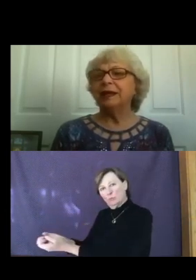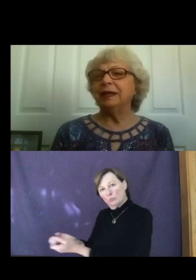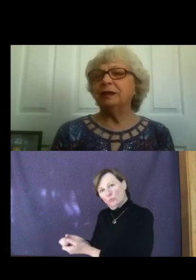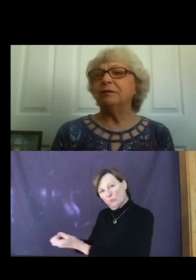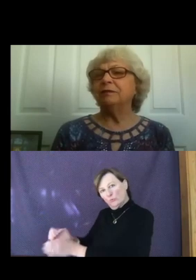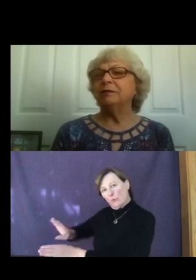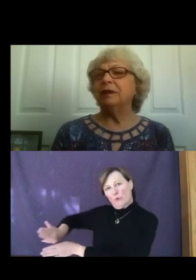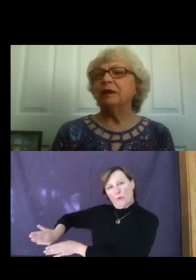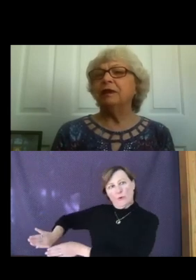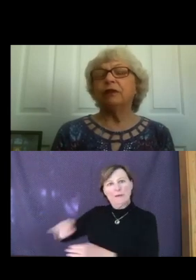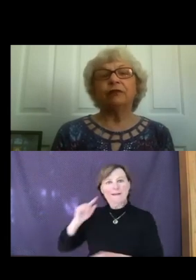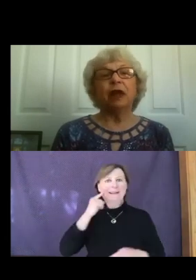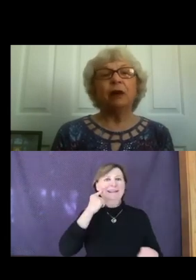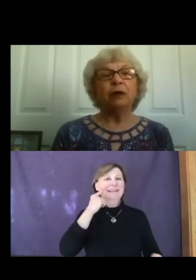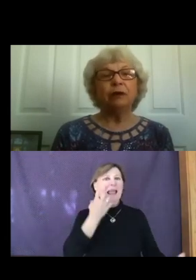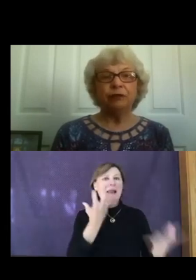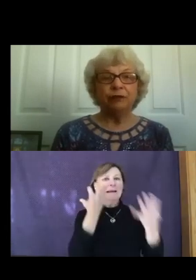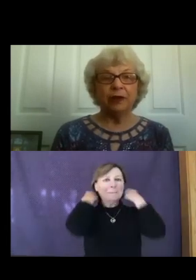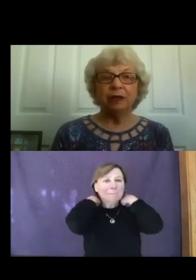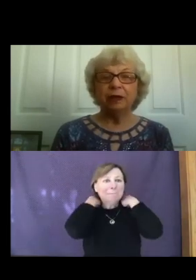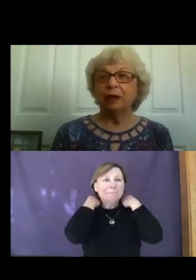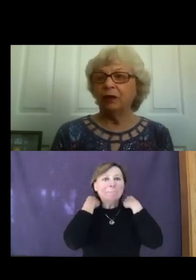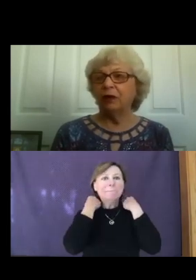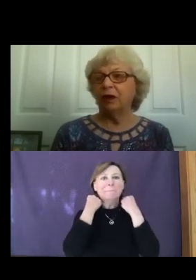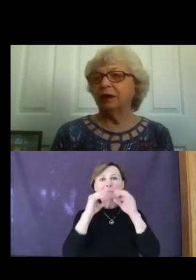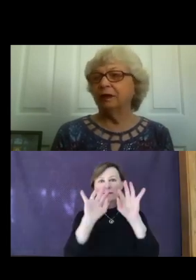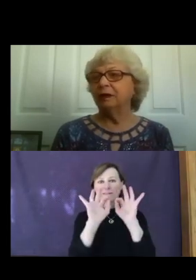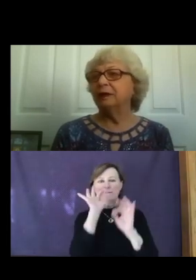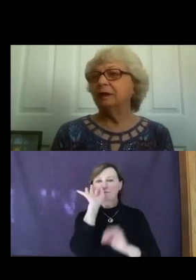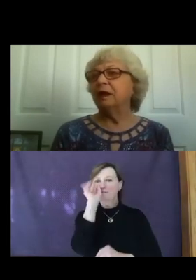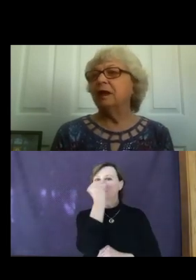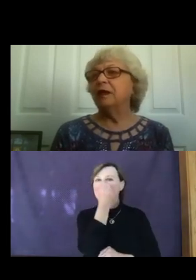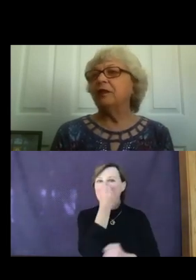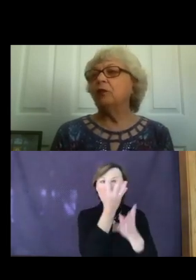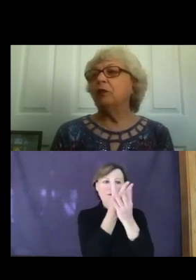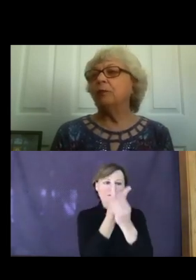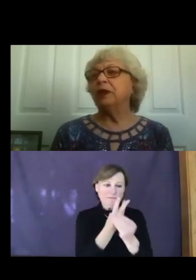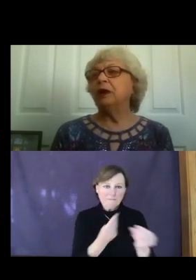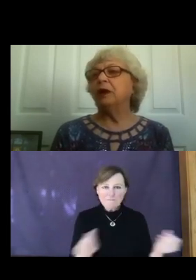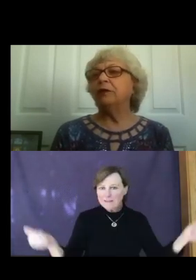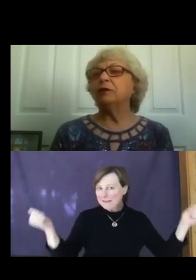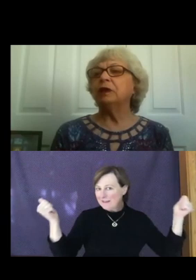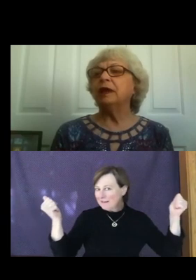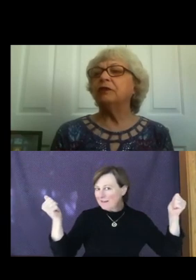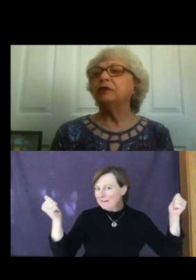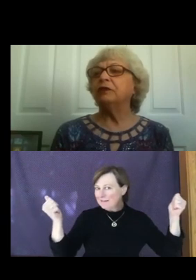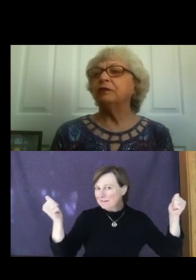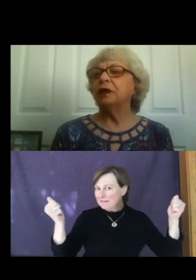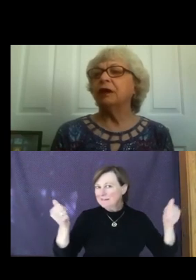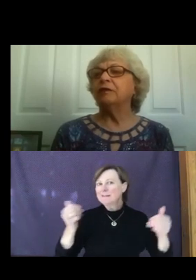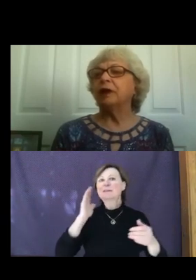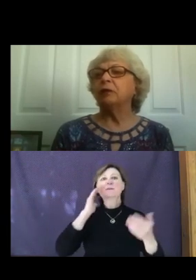eaten, the flowers faded and gone, there will be other legacies of love that will